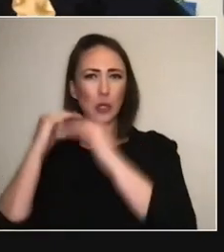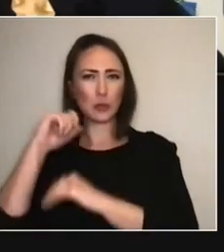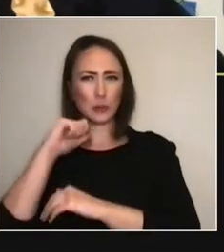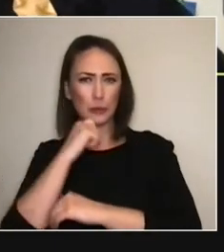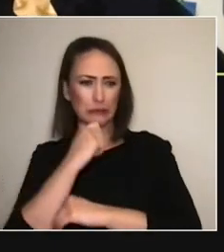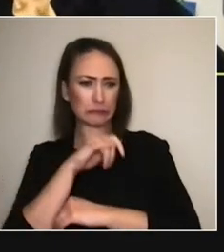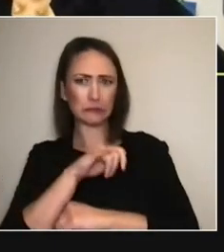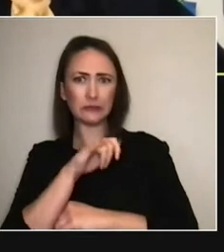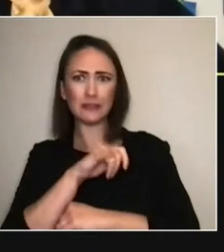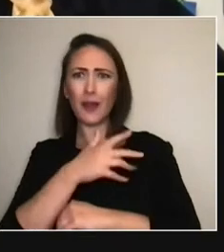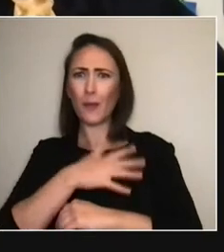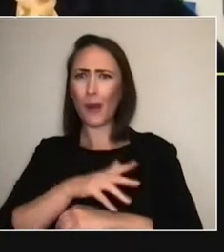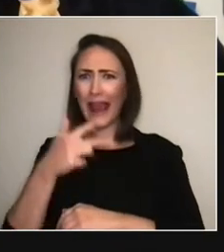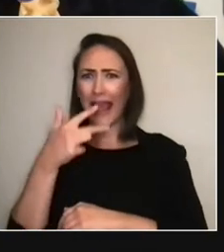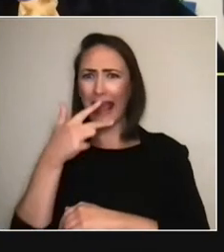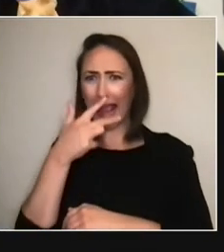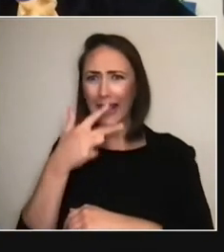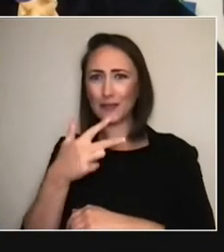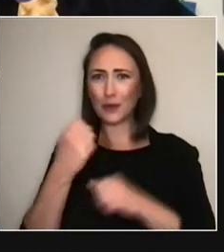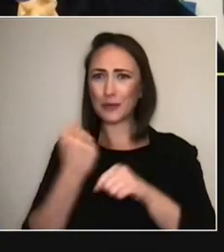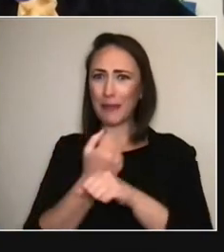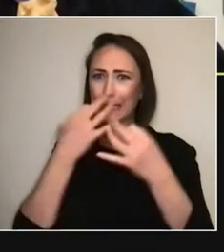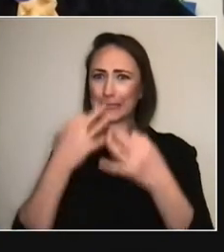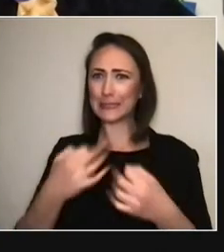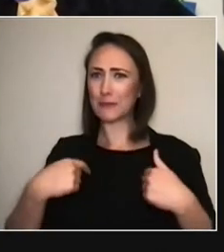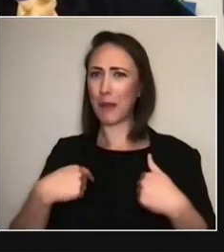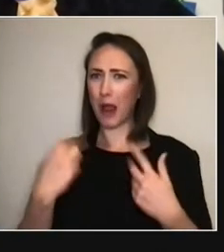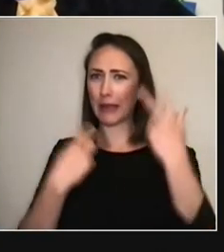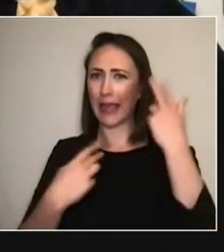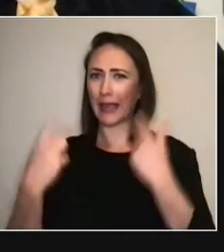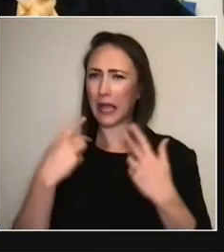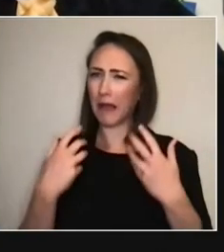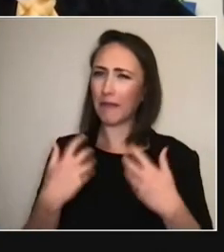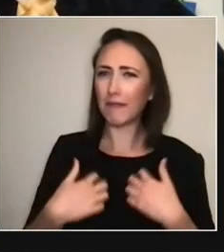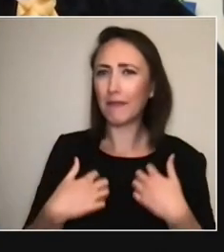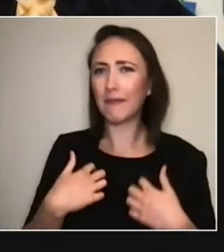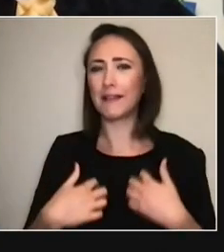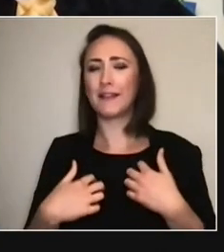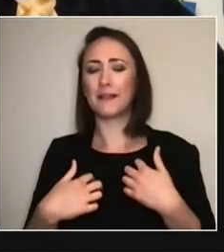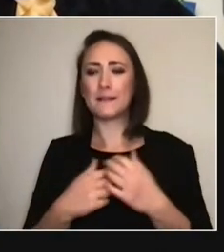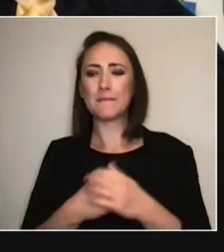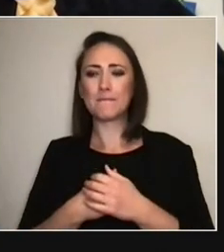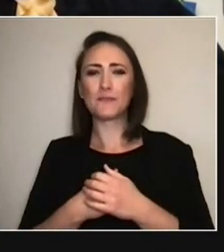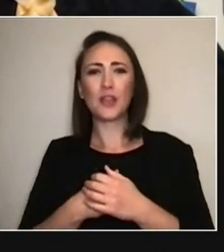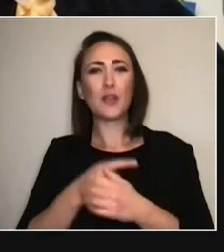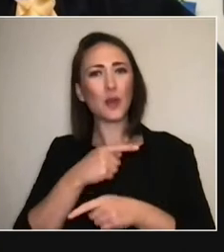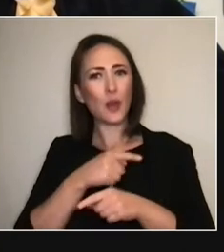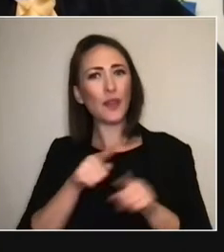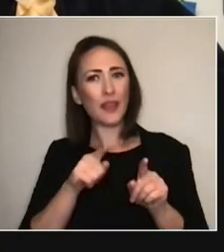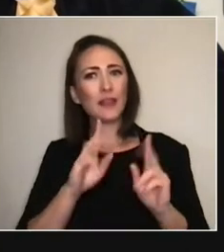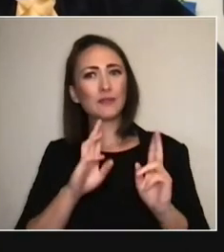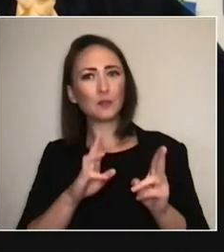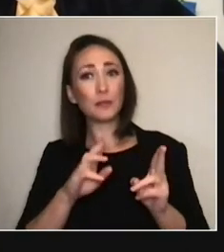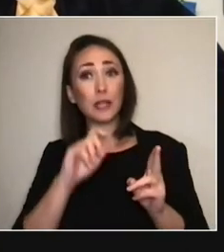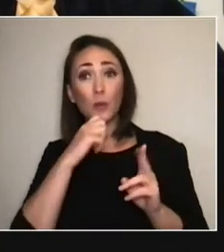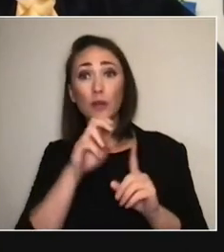Oh, yeah. - It's a fantastic project. And rather than touring it around the world, with the young people involved, they figured out a way that—